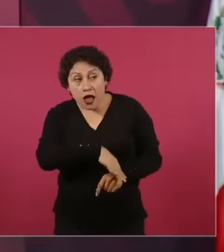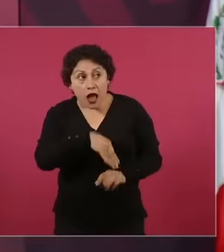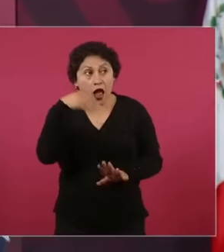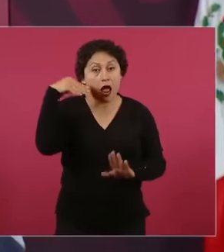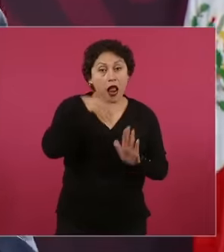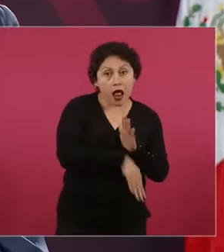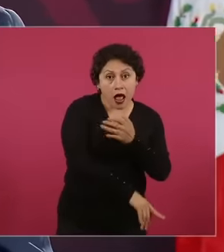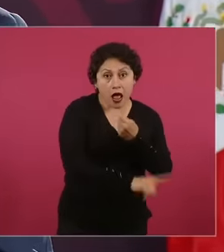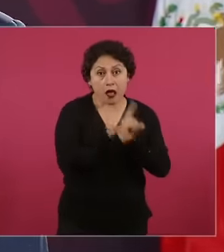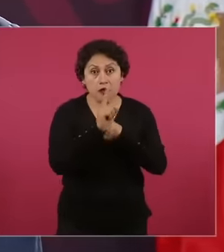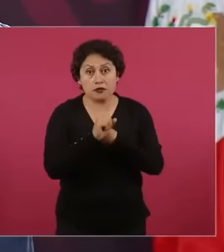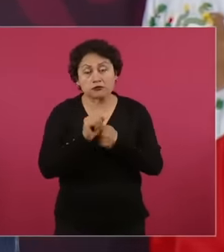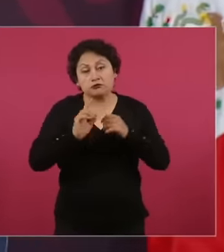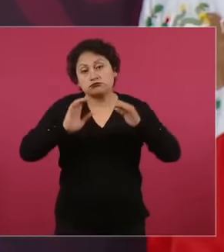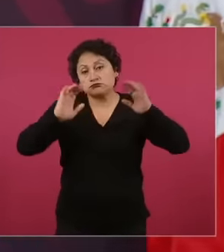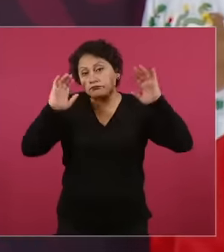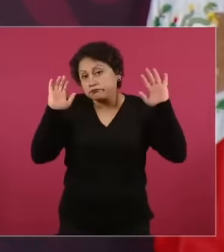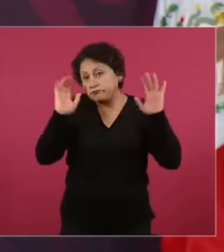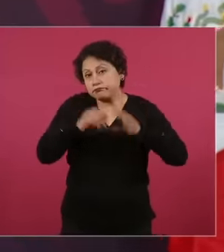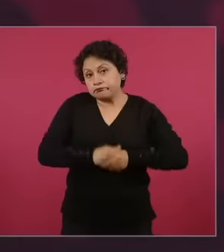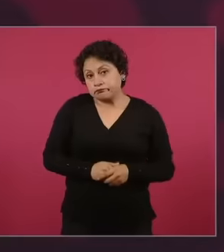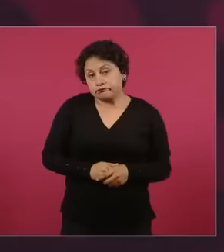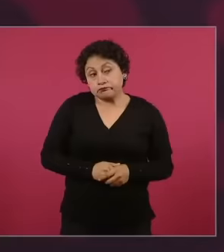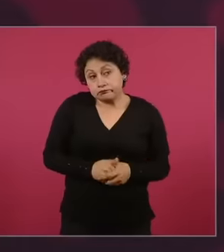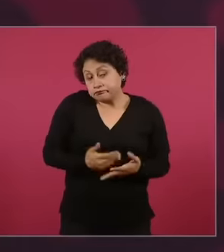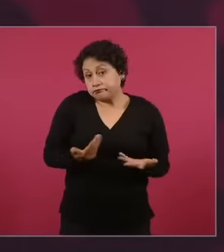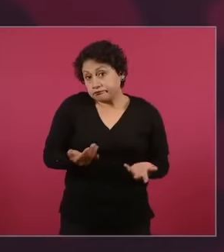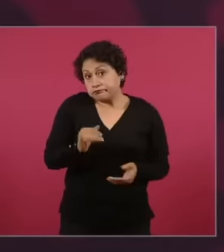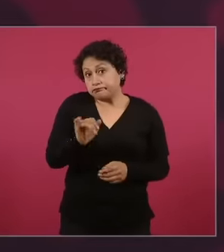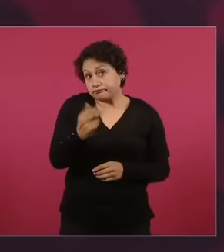if there are reasons his failure